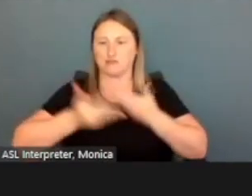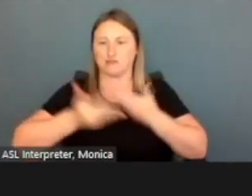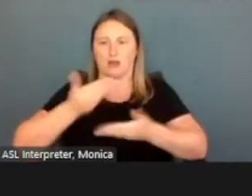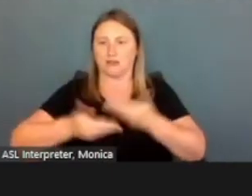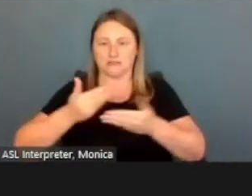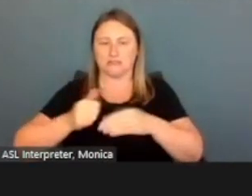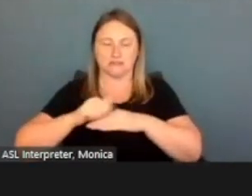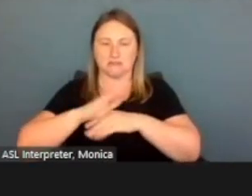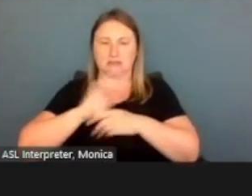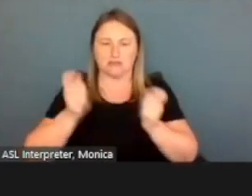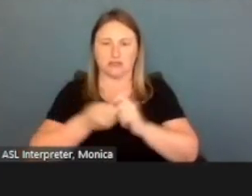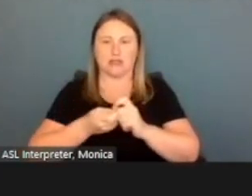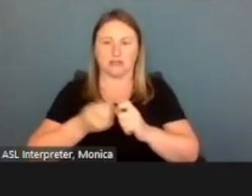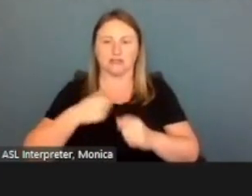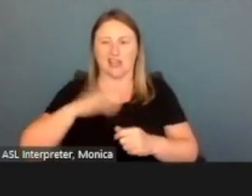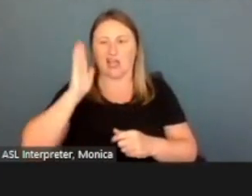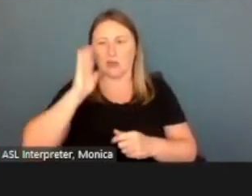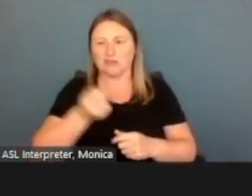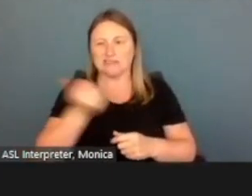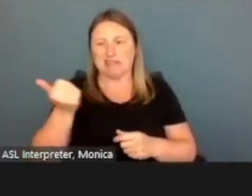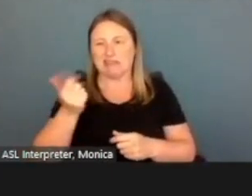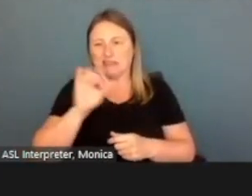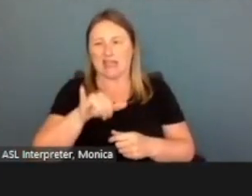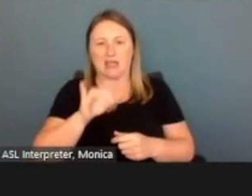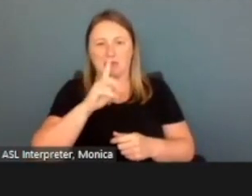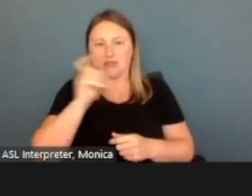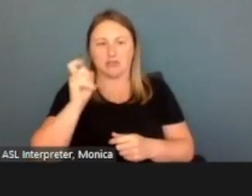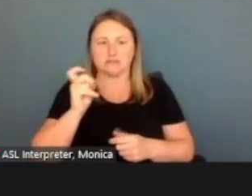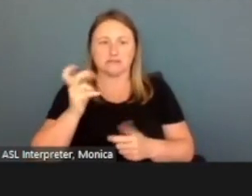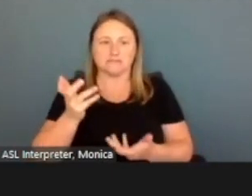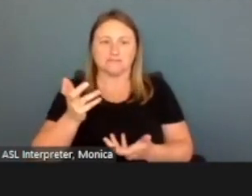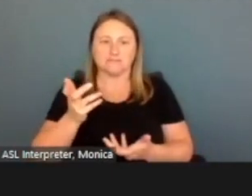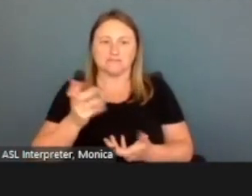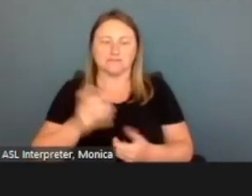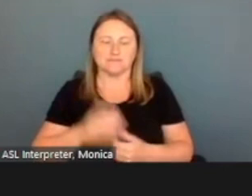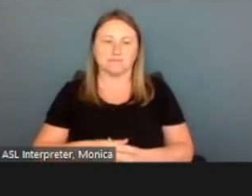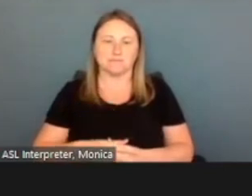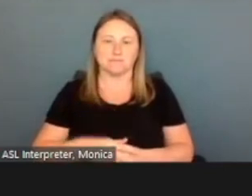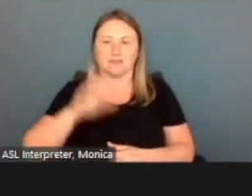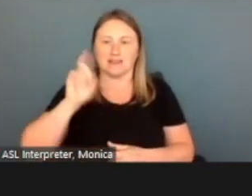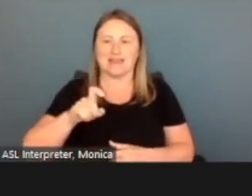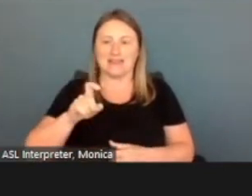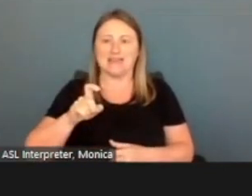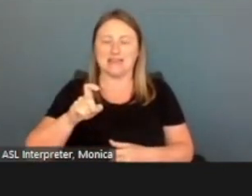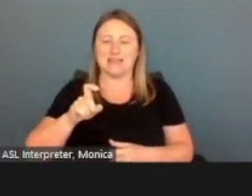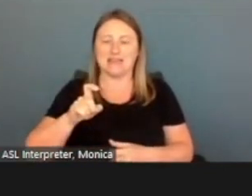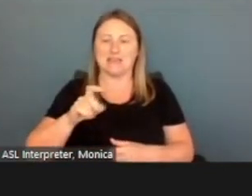I'm gonna go ahead and delete this one 'cause I really need to leverage it for other times.